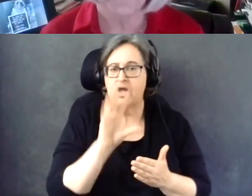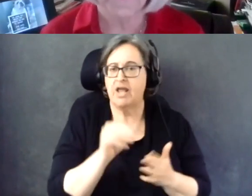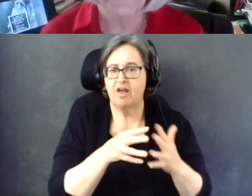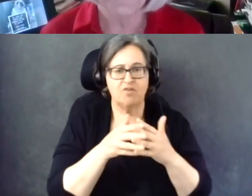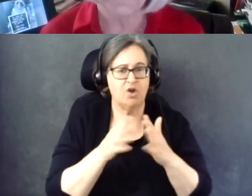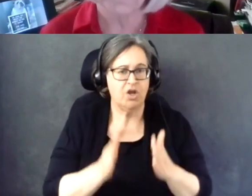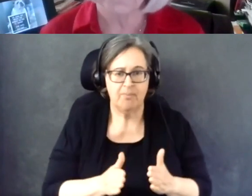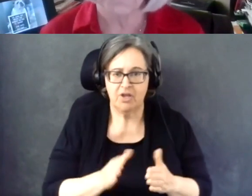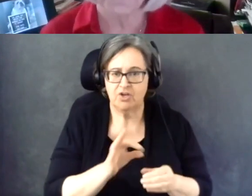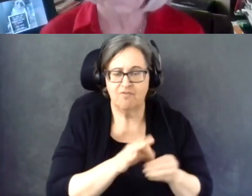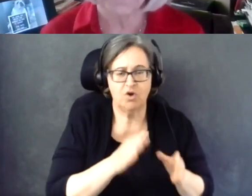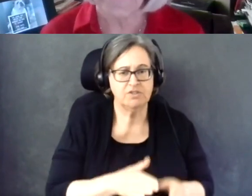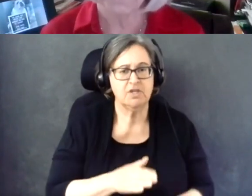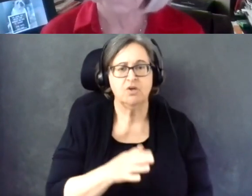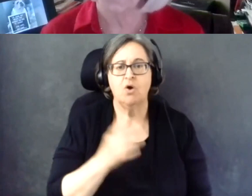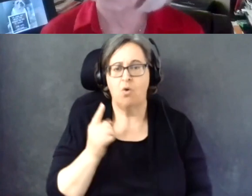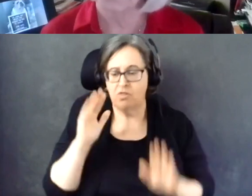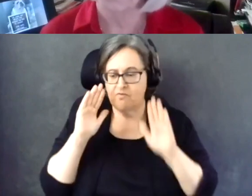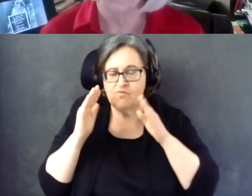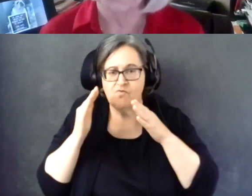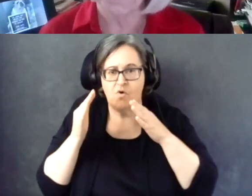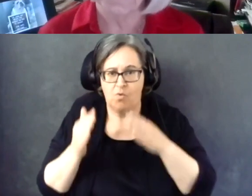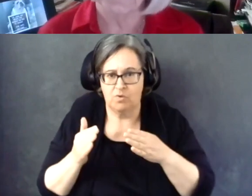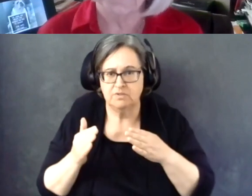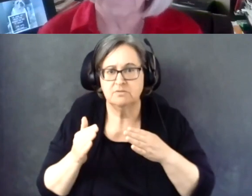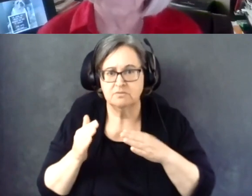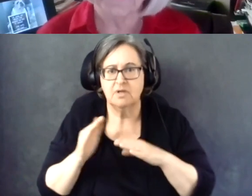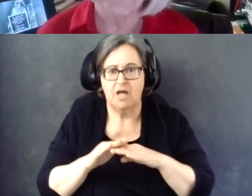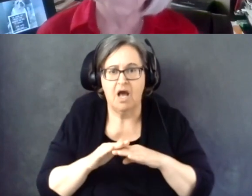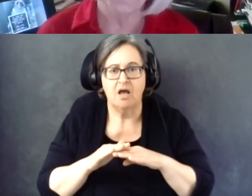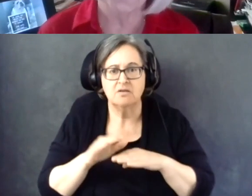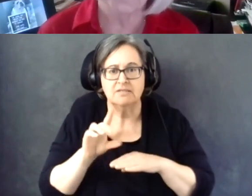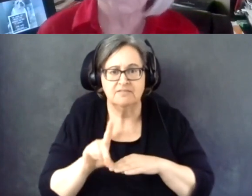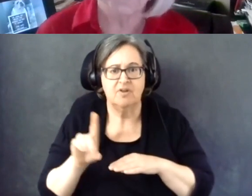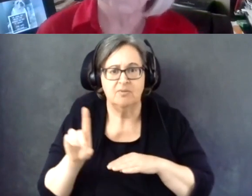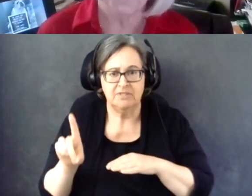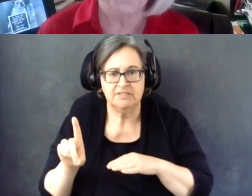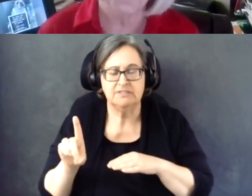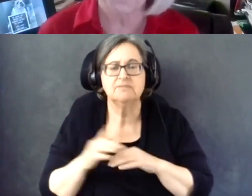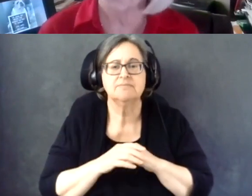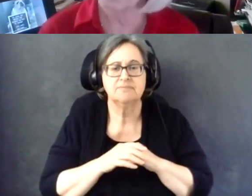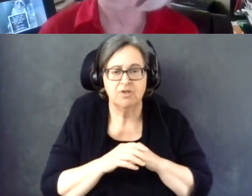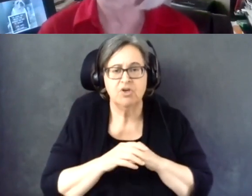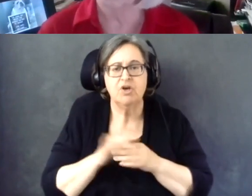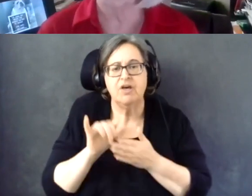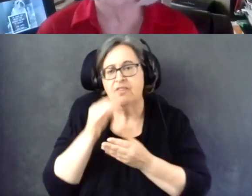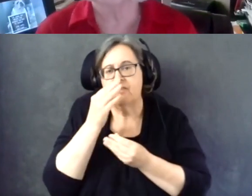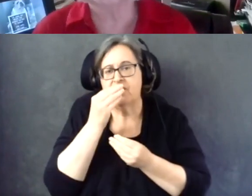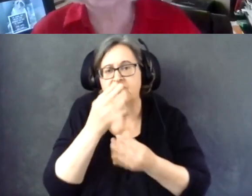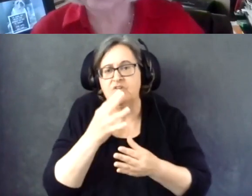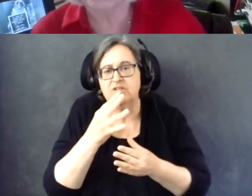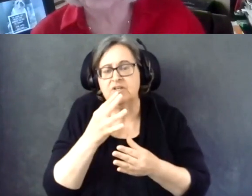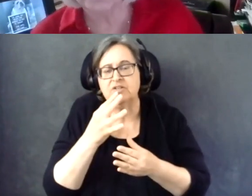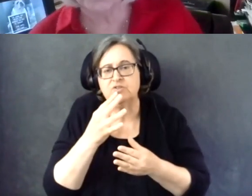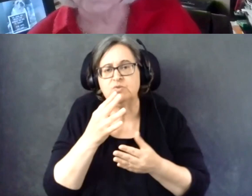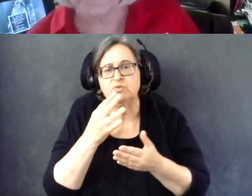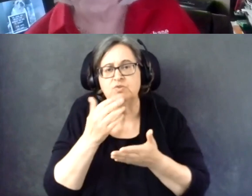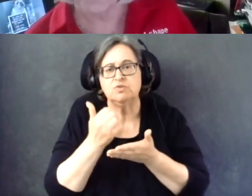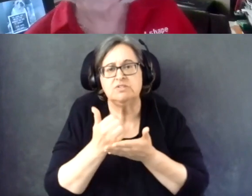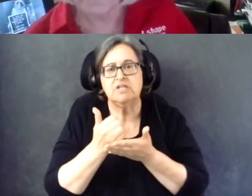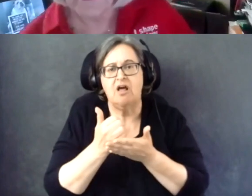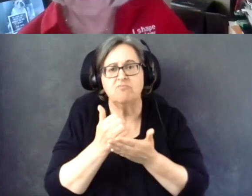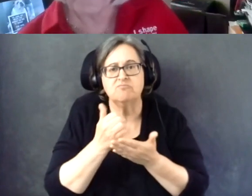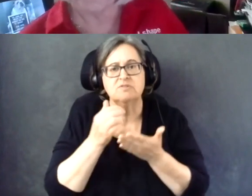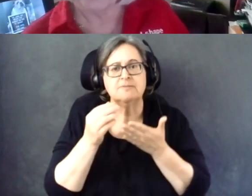This is a targeted population that the information is used to facilitate reaching people and